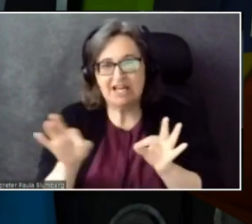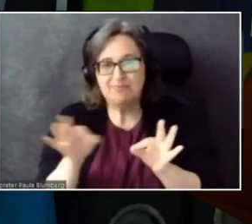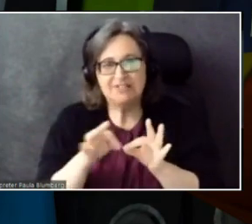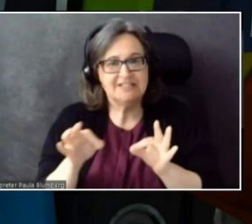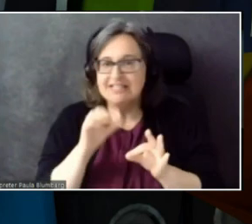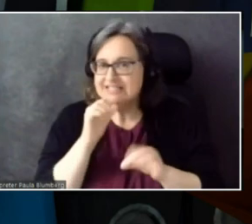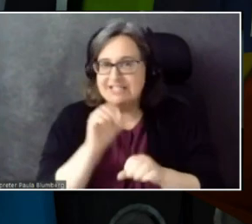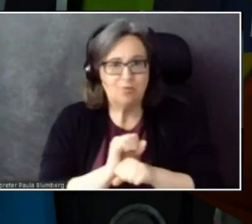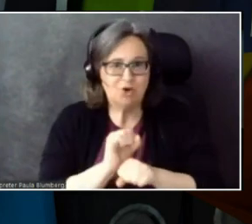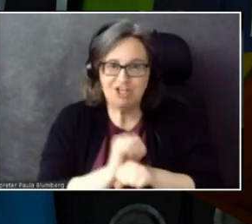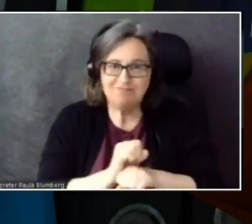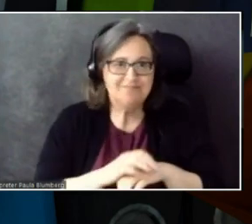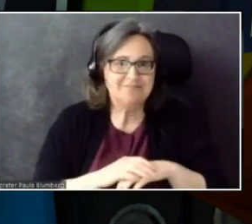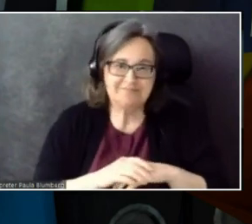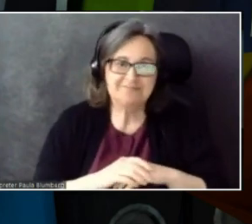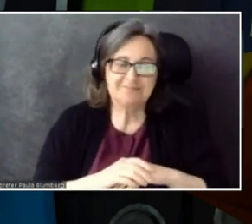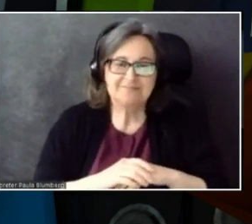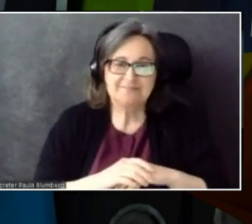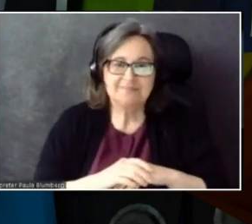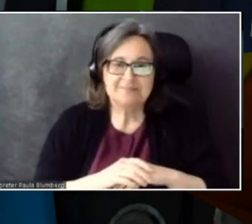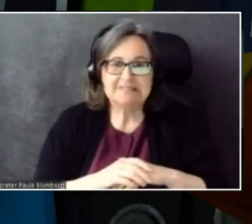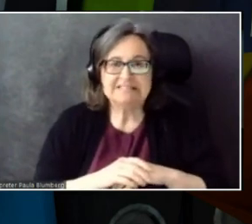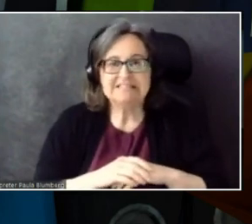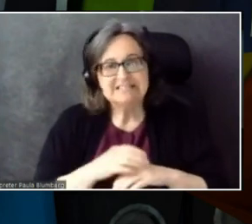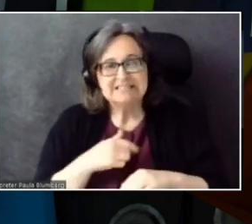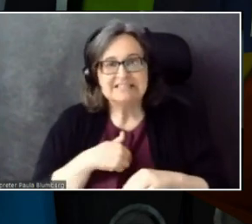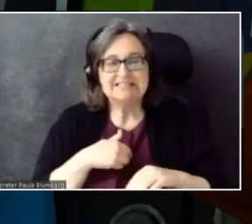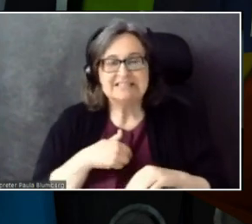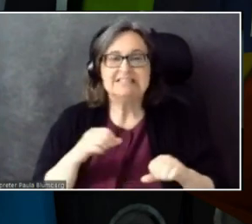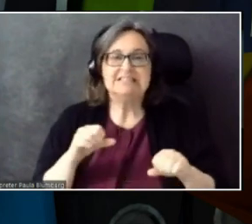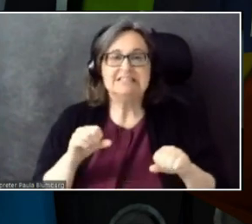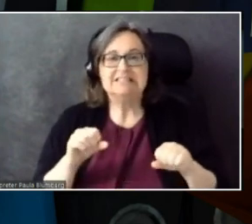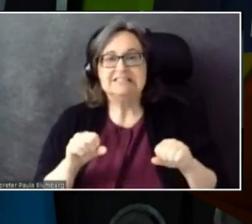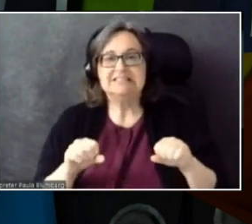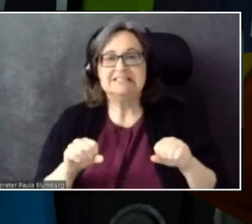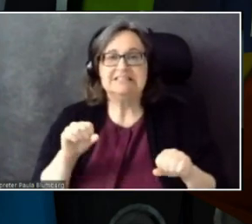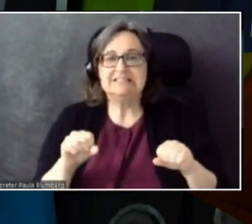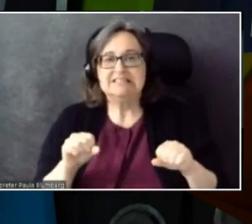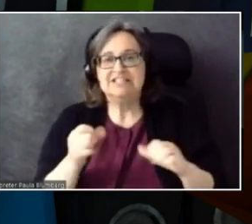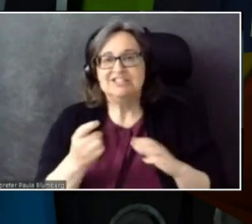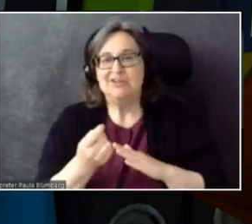I would be hesitant to remove the beta label until we're...